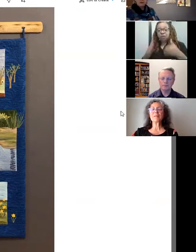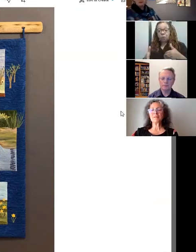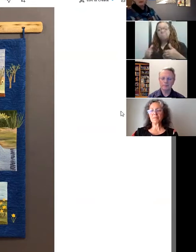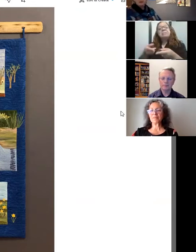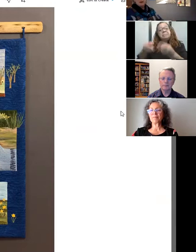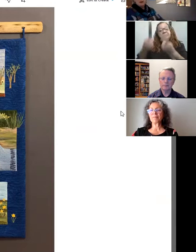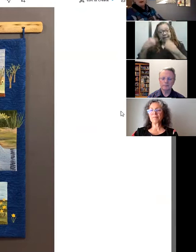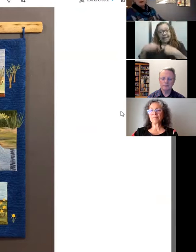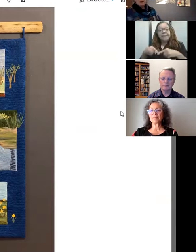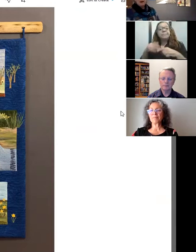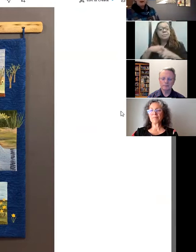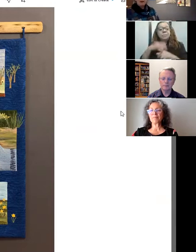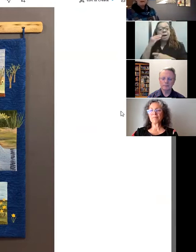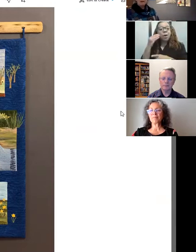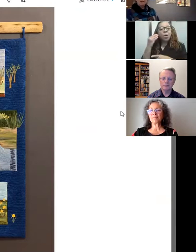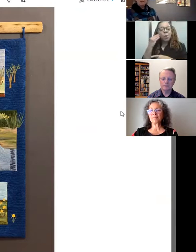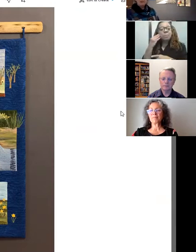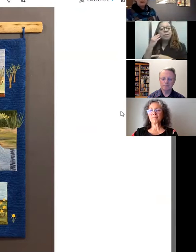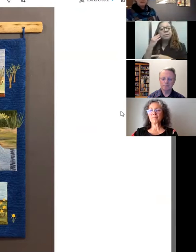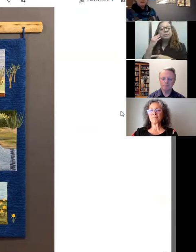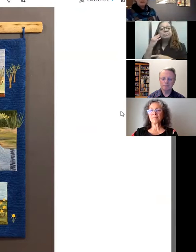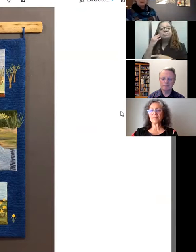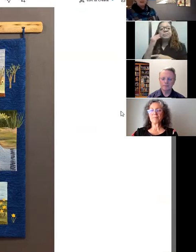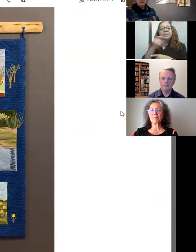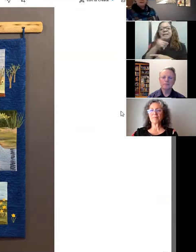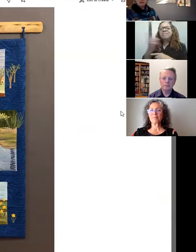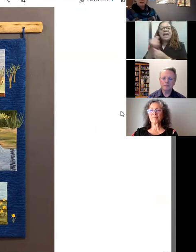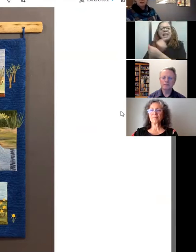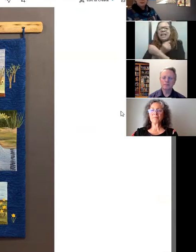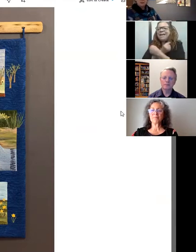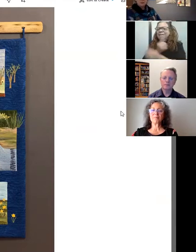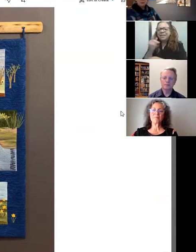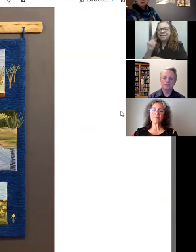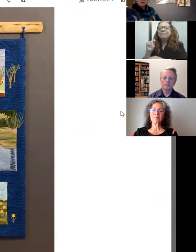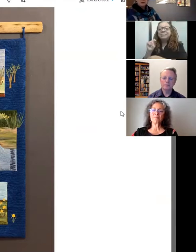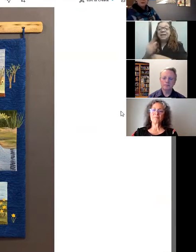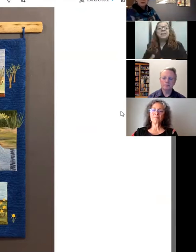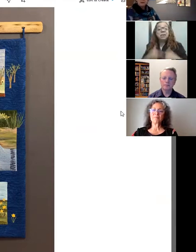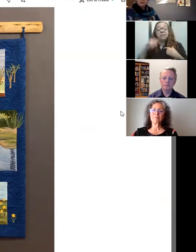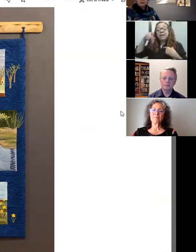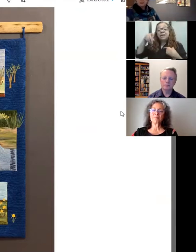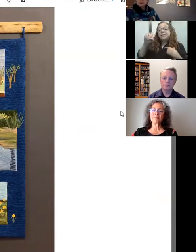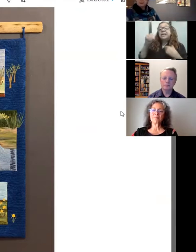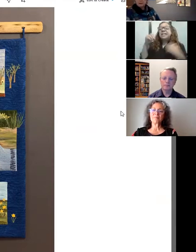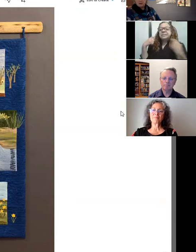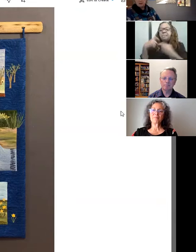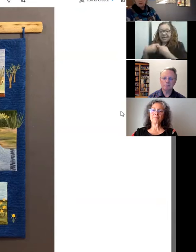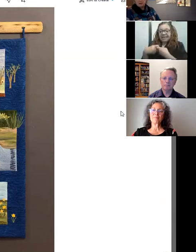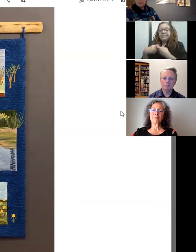and and they just loved it. They're actually living in Portugal, and they wanted to take a piece back with them.